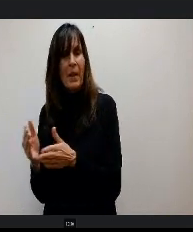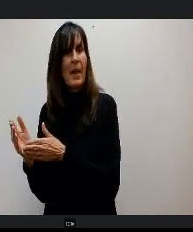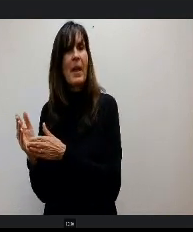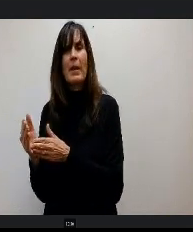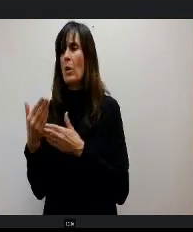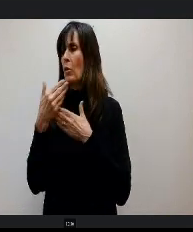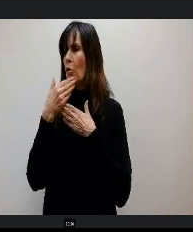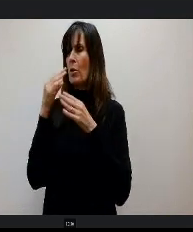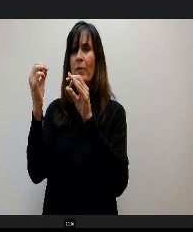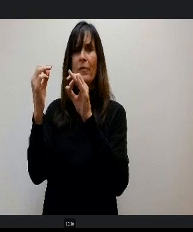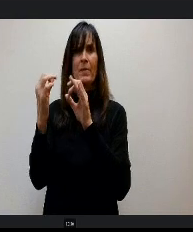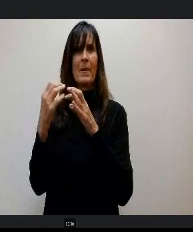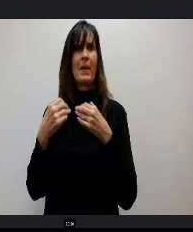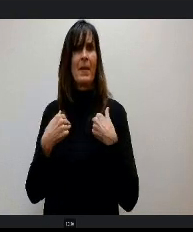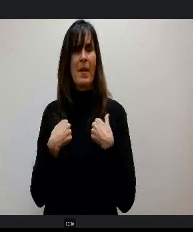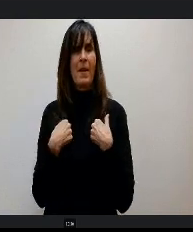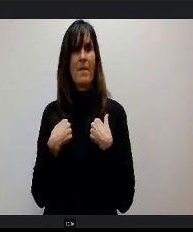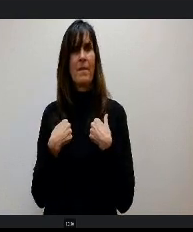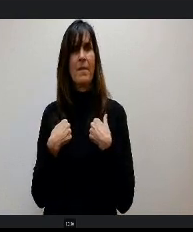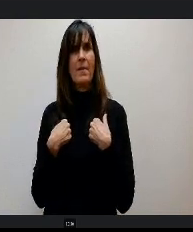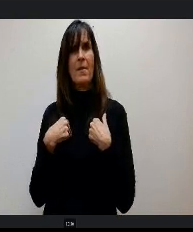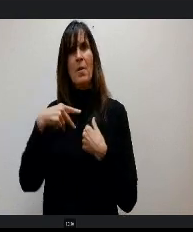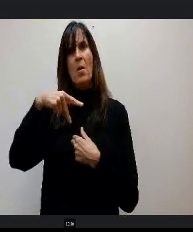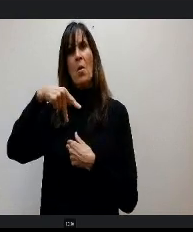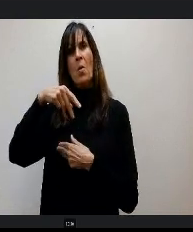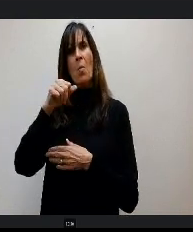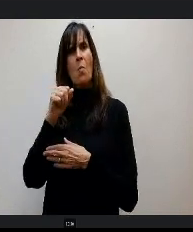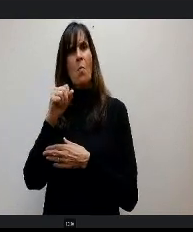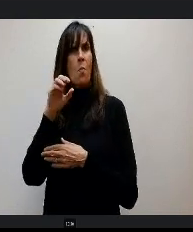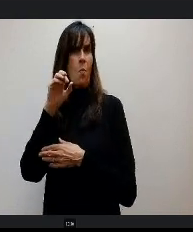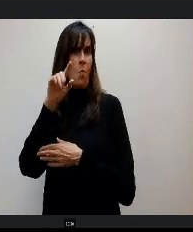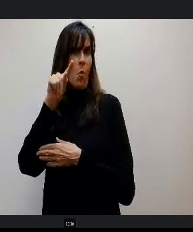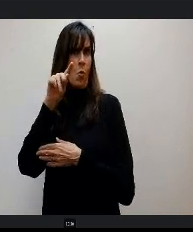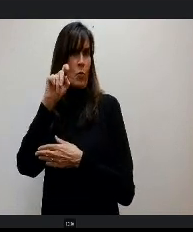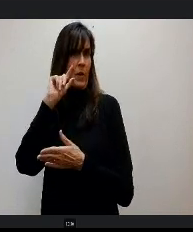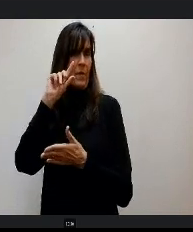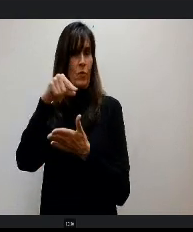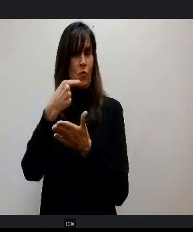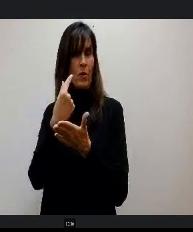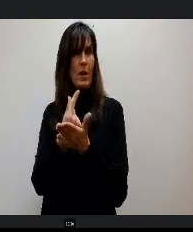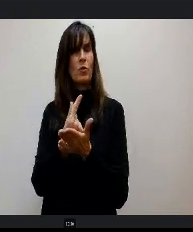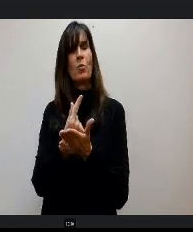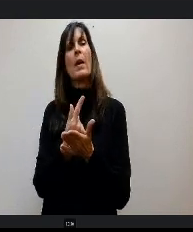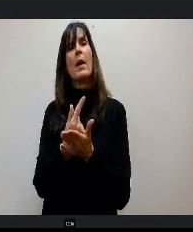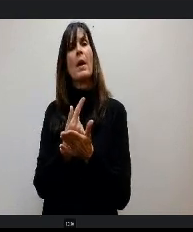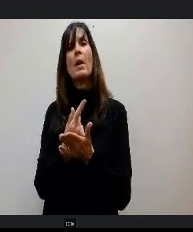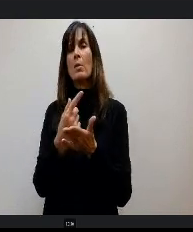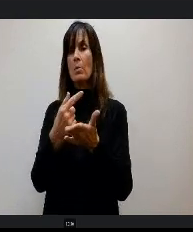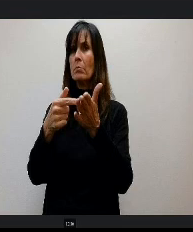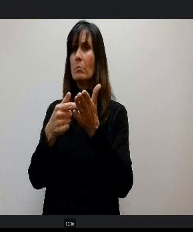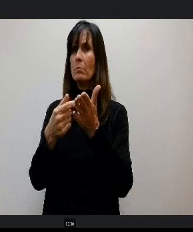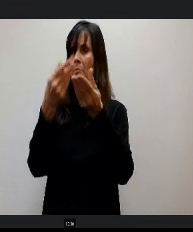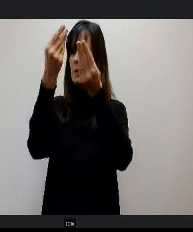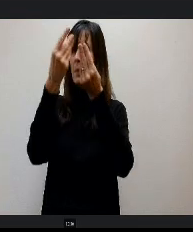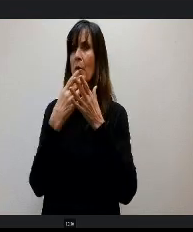on that portrait of a graduate and each time we came back later and shared here was what the feedback was in general from the stakeholder groups